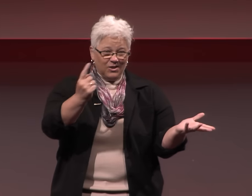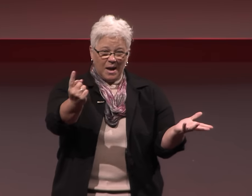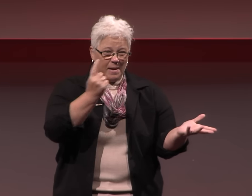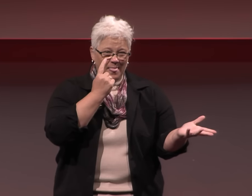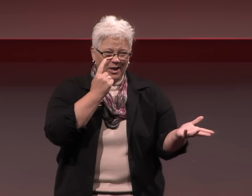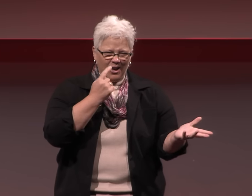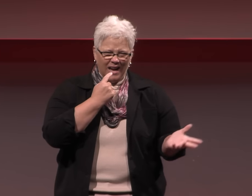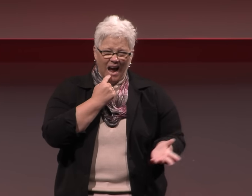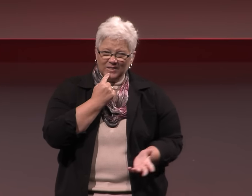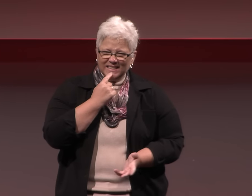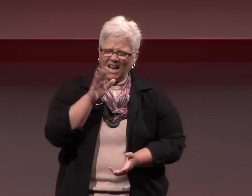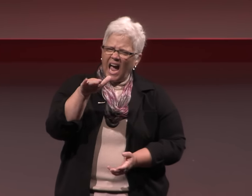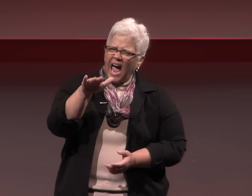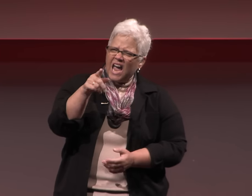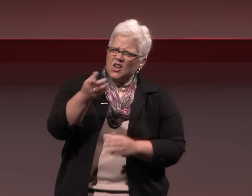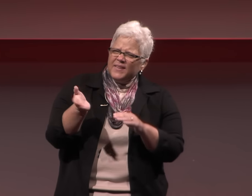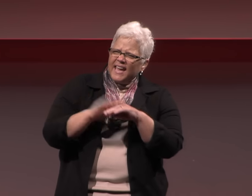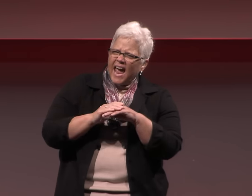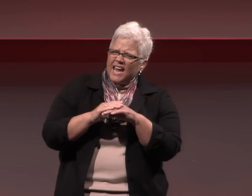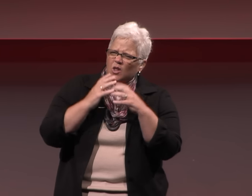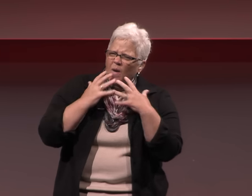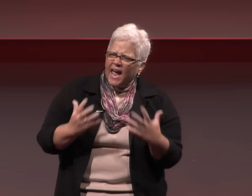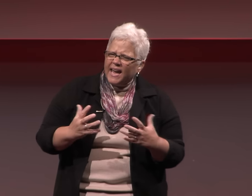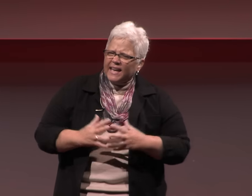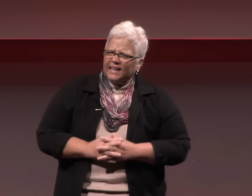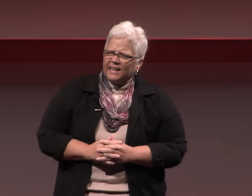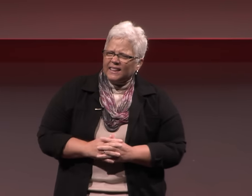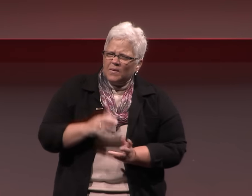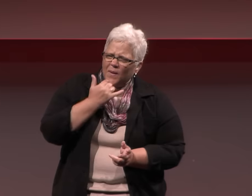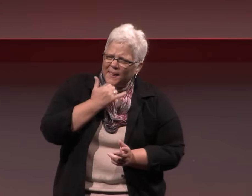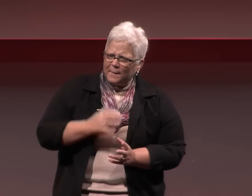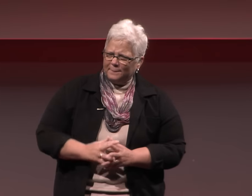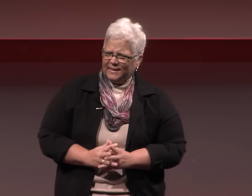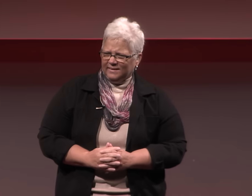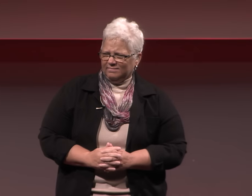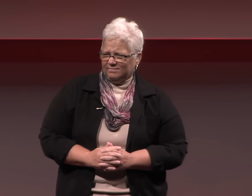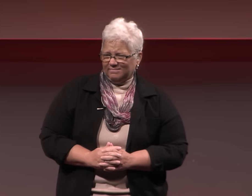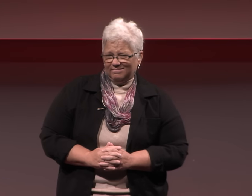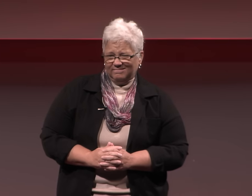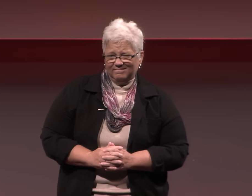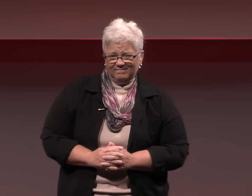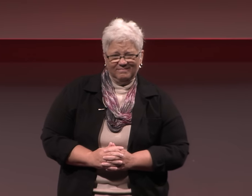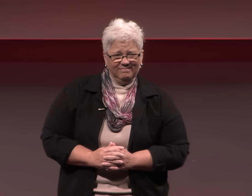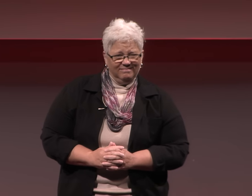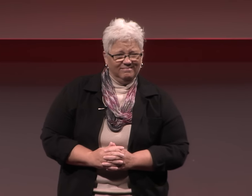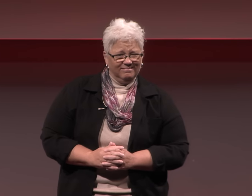I mean, if you come up to someone Deaf, they'll say, "You've gained weight! Wow, you've gotten fat! What's wrong?"